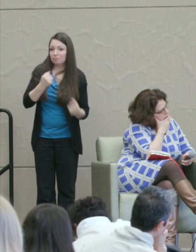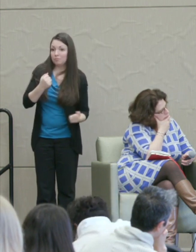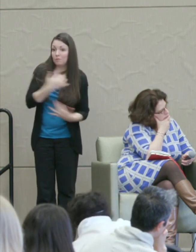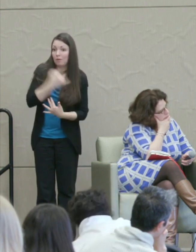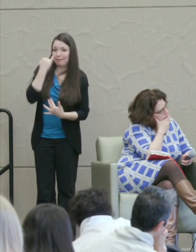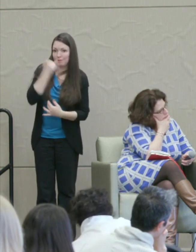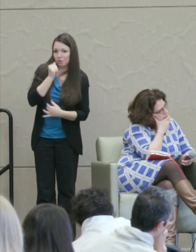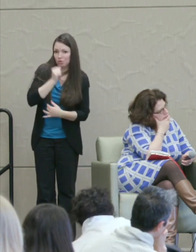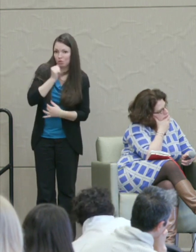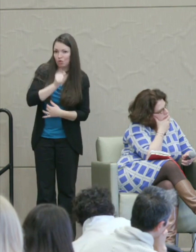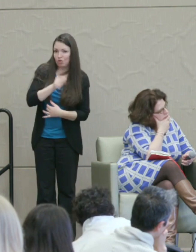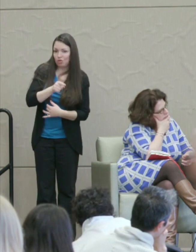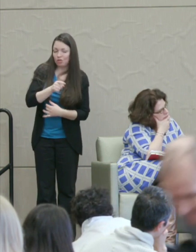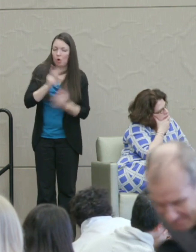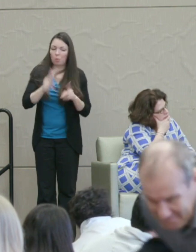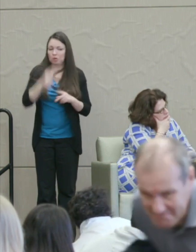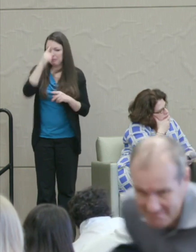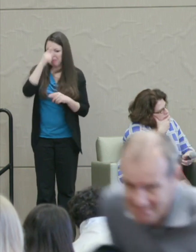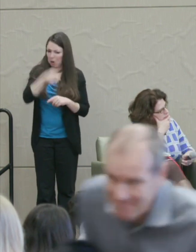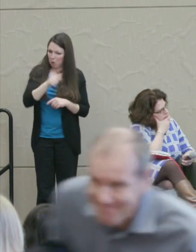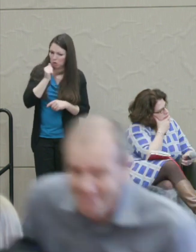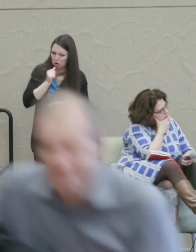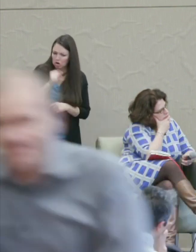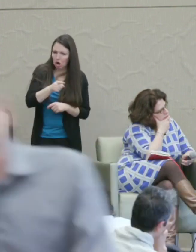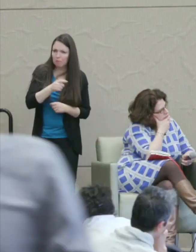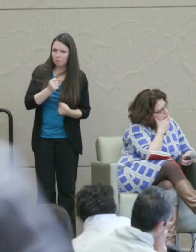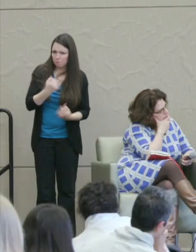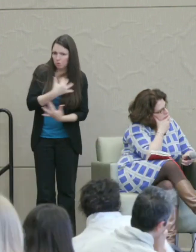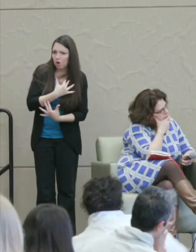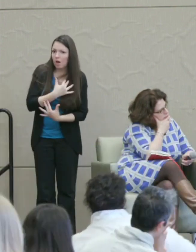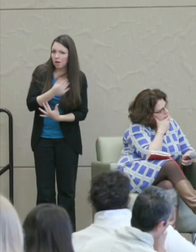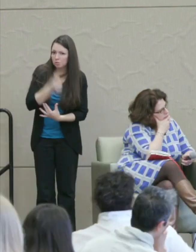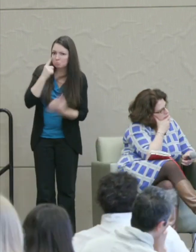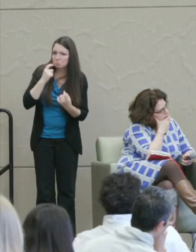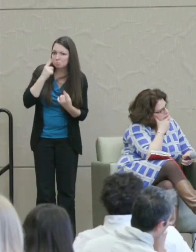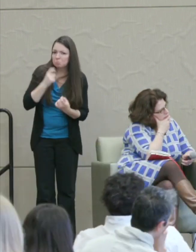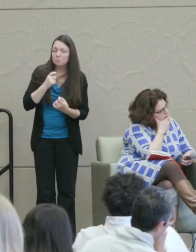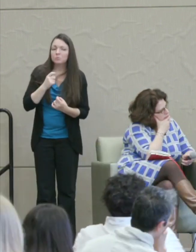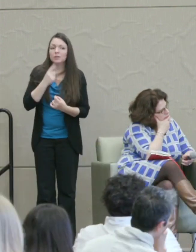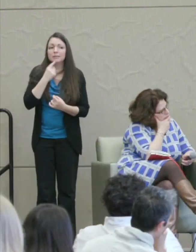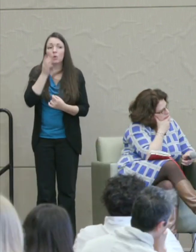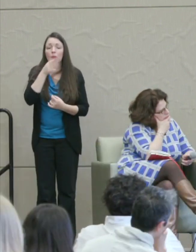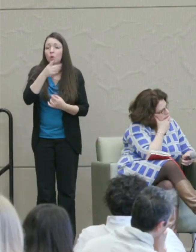If the person thinks it's a girl, the experimenter will say, "Will you hold her for me?"